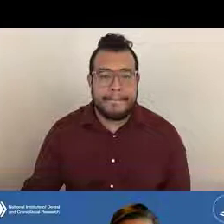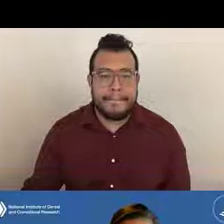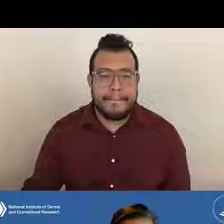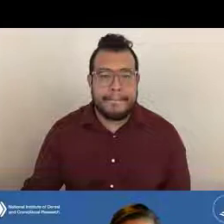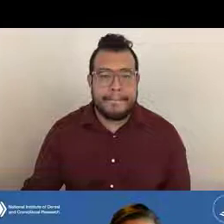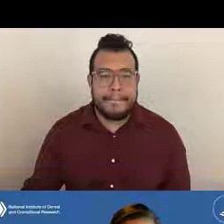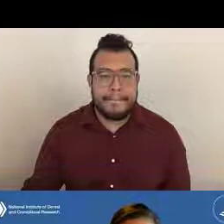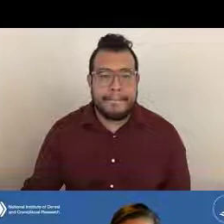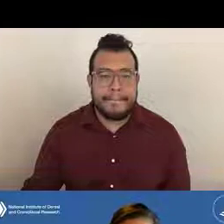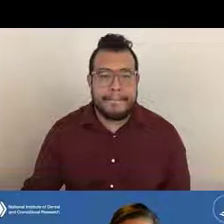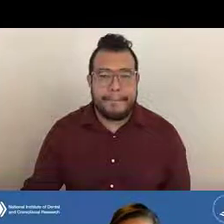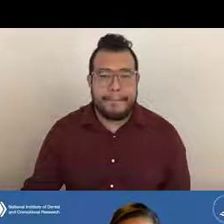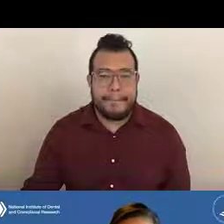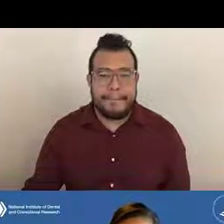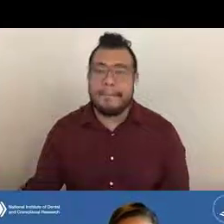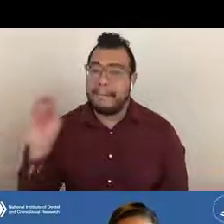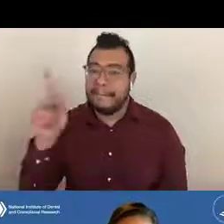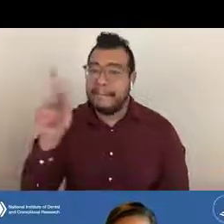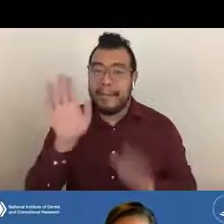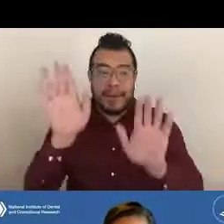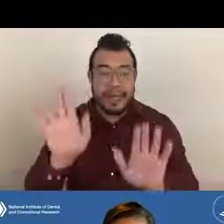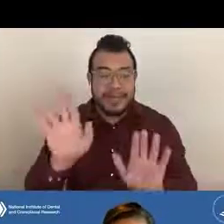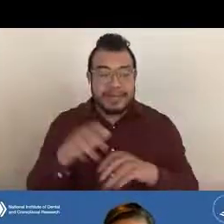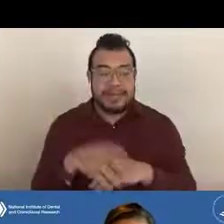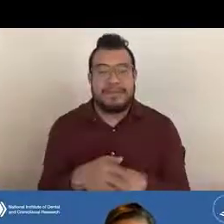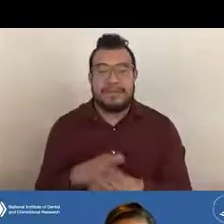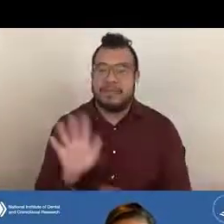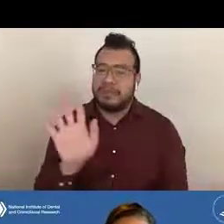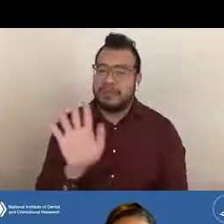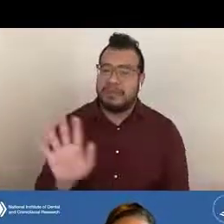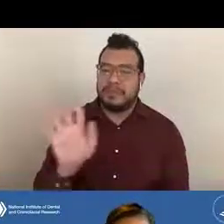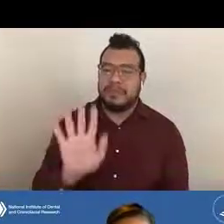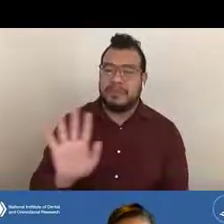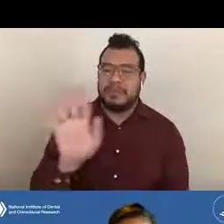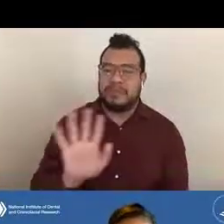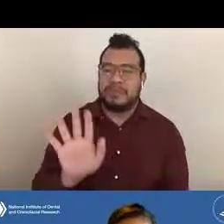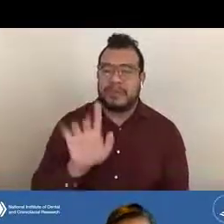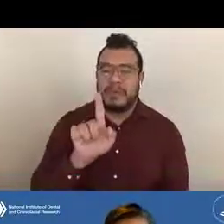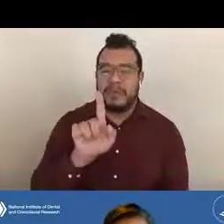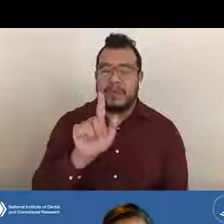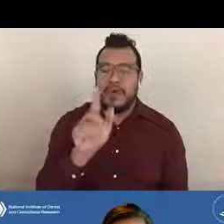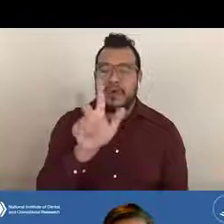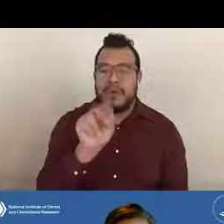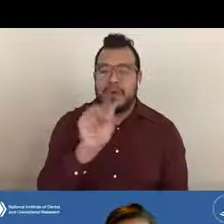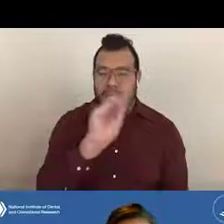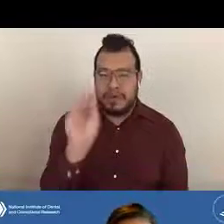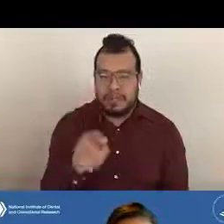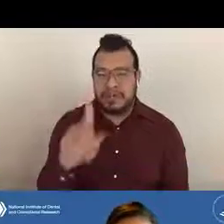Okay, great. So about a third of people know who their program officer is,